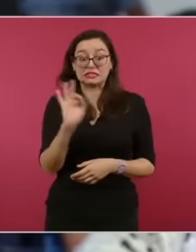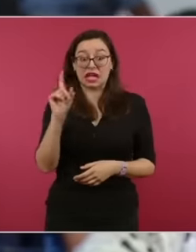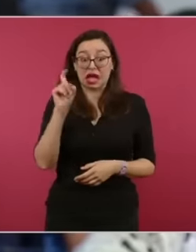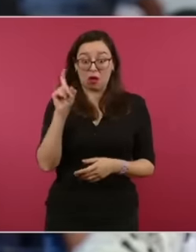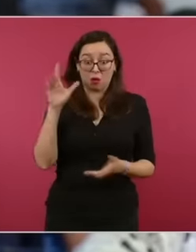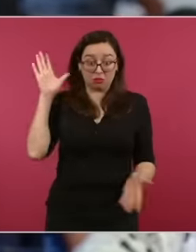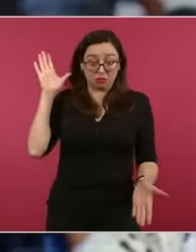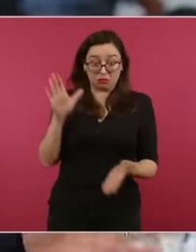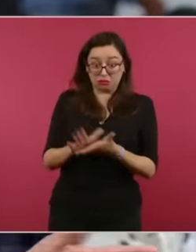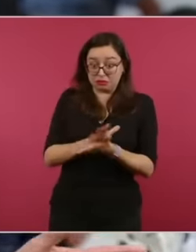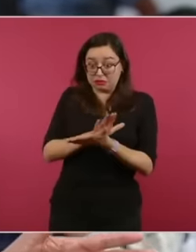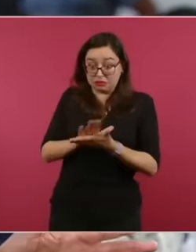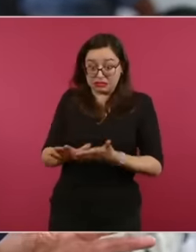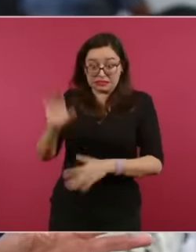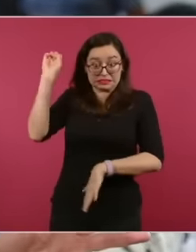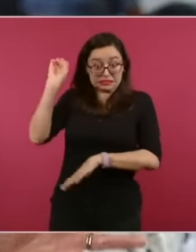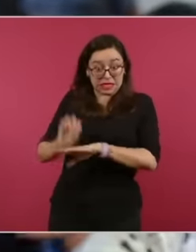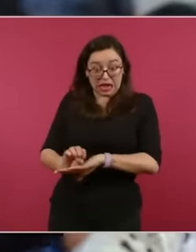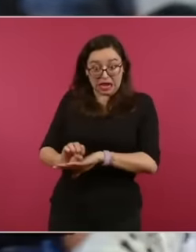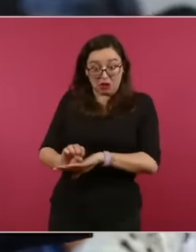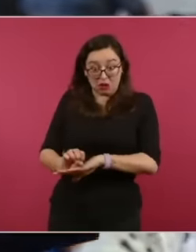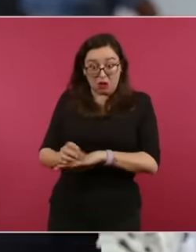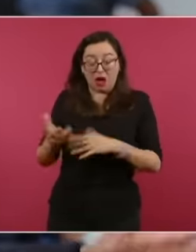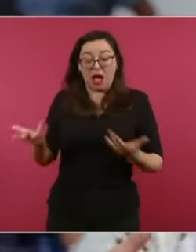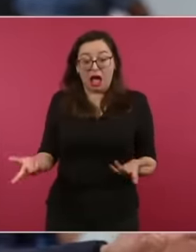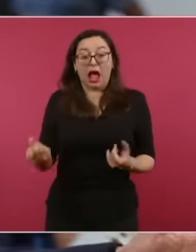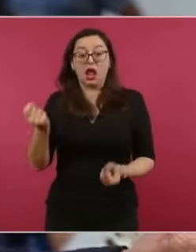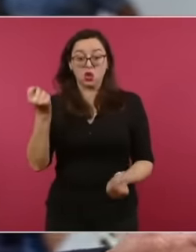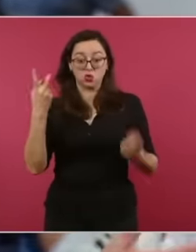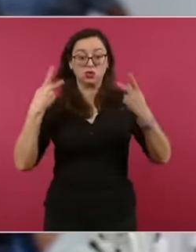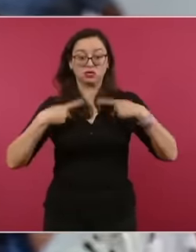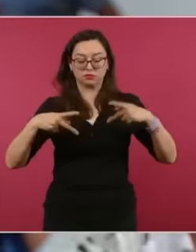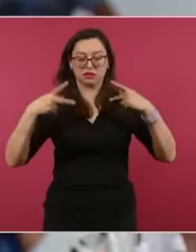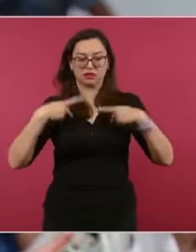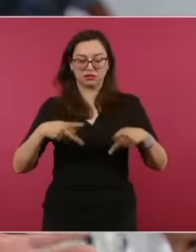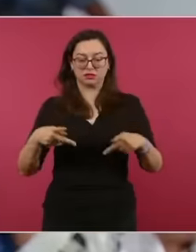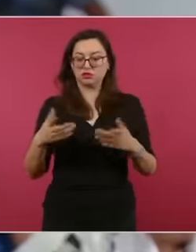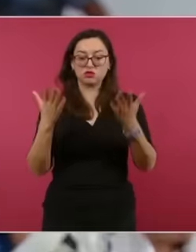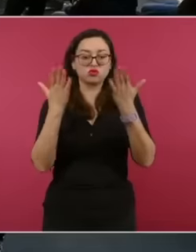And for many Mexicans, in fact, they are already living that day, they do not have water. I hope